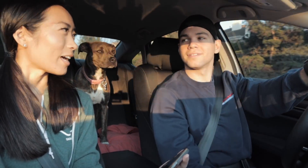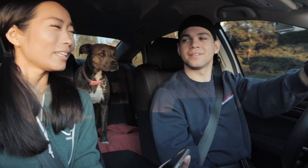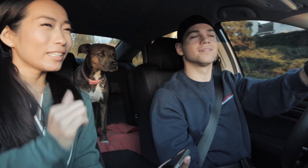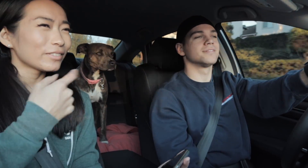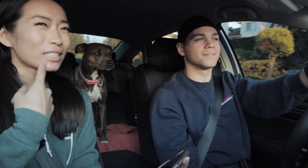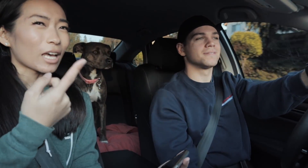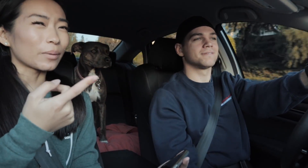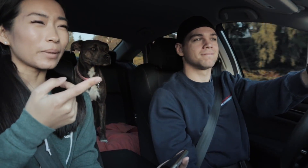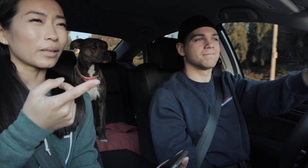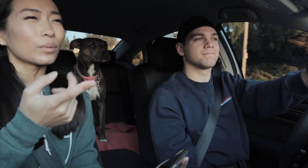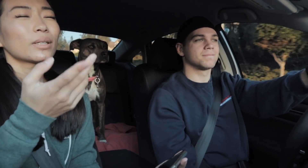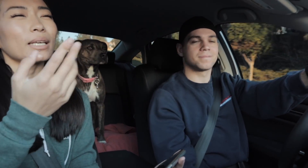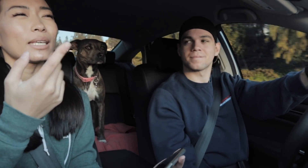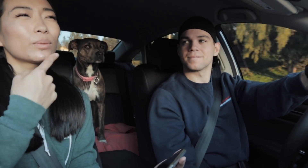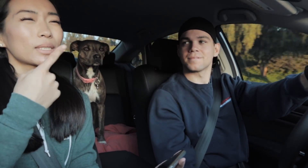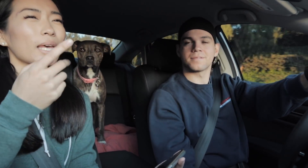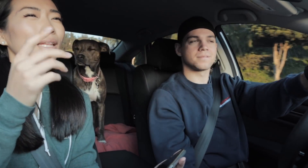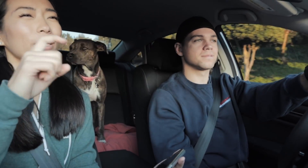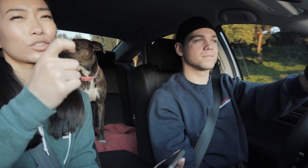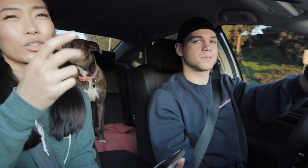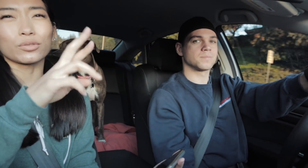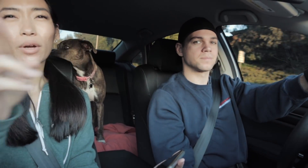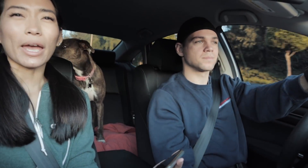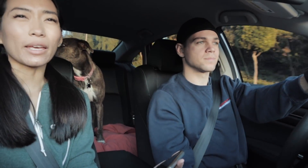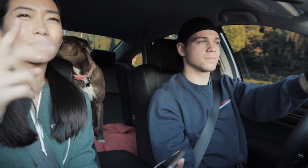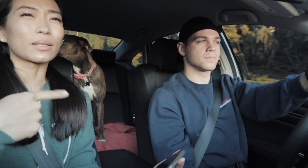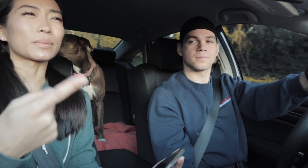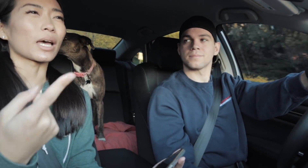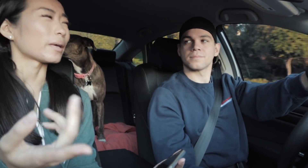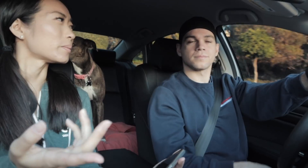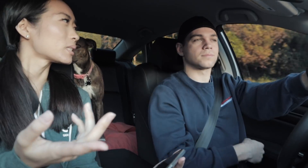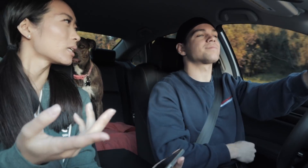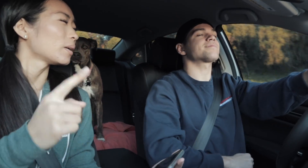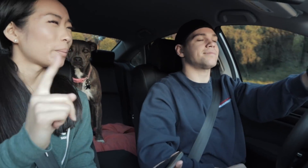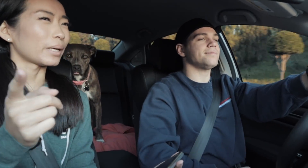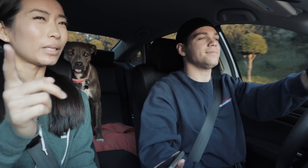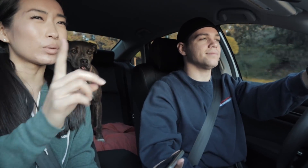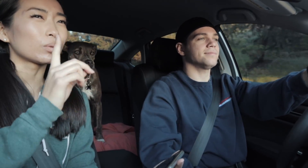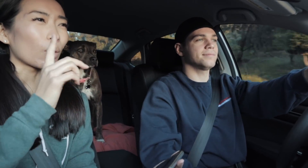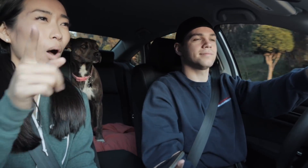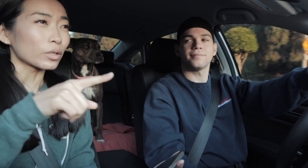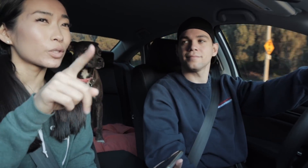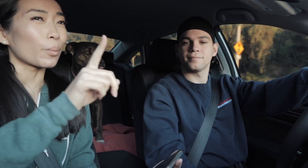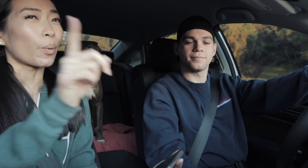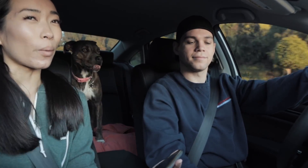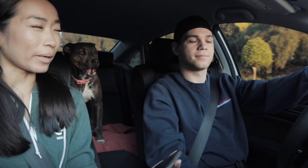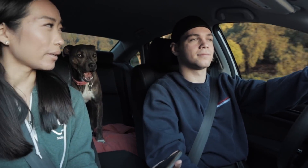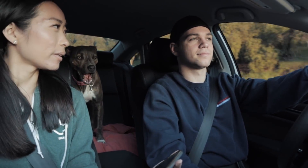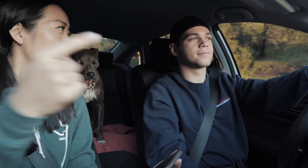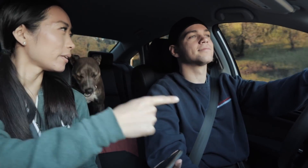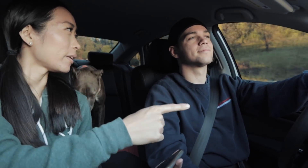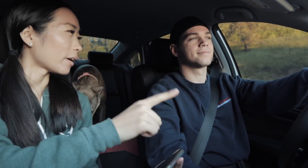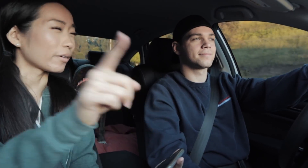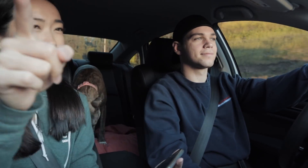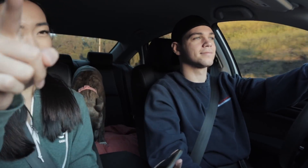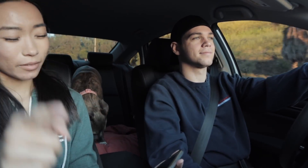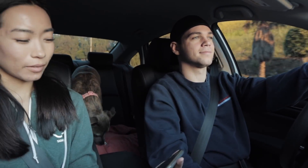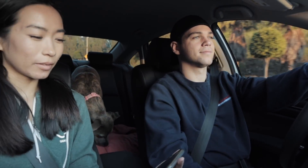E: Yeah he didn't tell me well like he would say like turn right sometimes but he would also point you know?